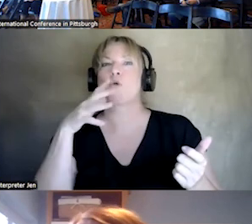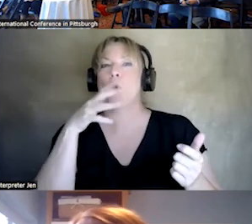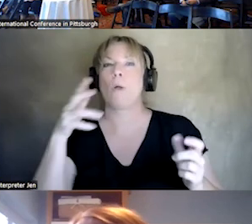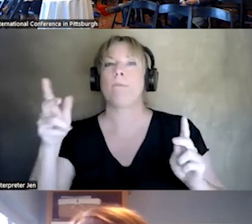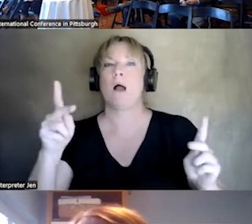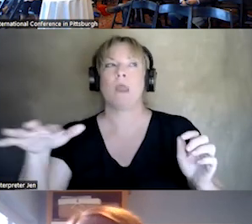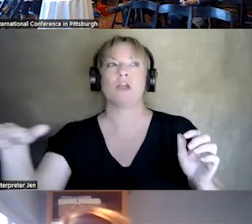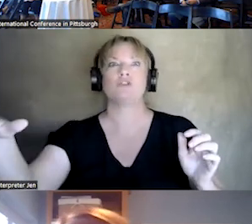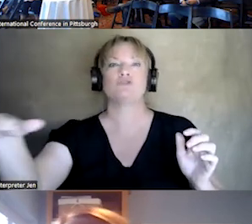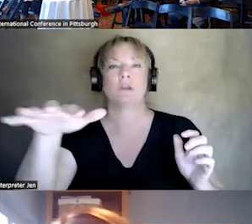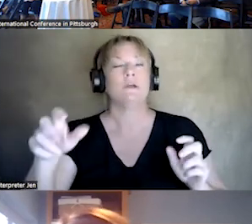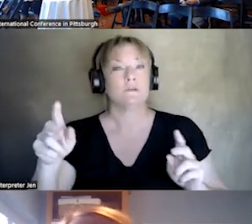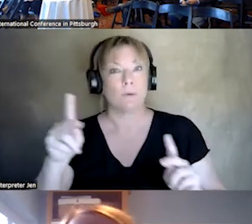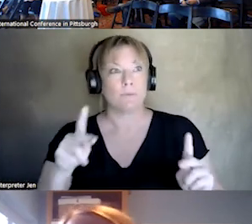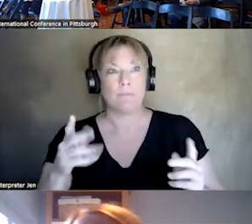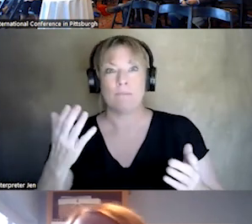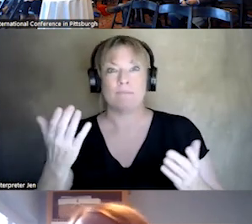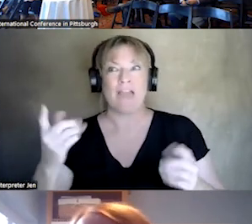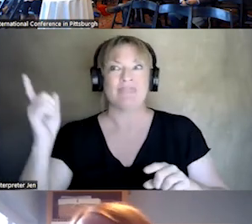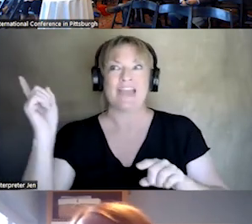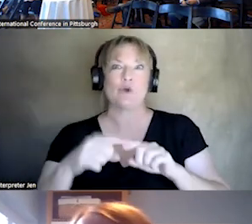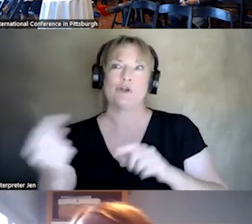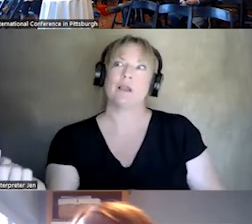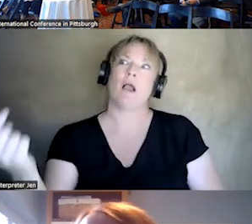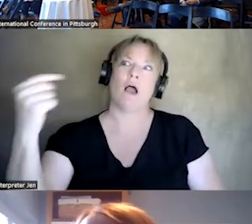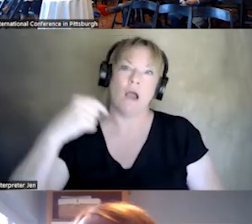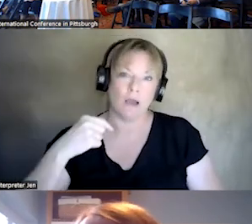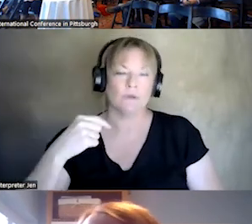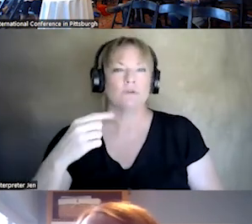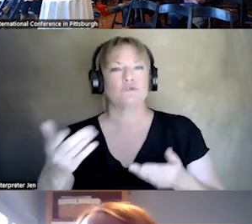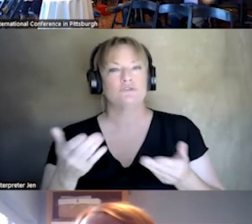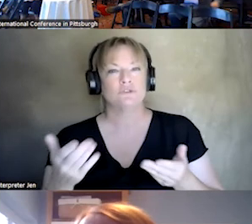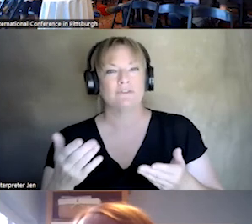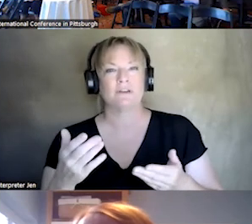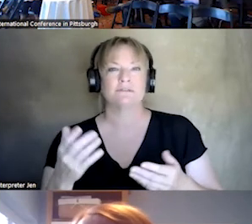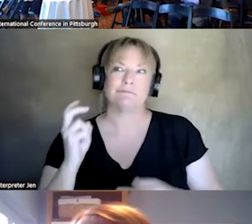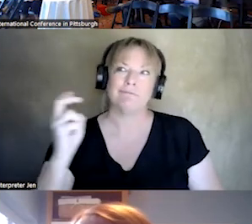THOSE PEOPLE WHO, WHO MAY BE COULDN'T ACCESS THE SERVICE, BY PUBLIC TRANSPORT FOR EXAMPLE